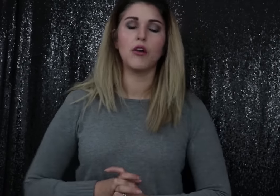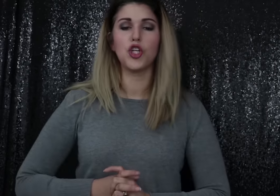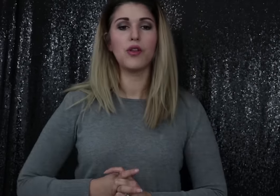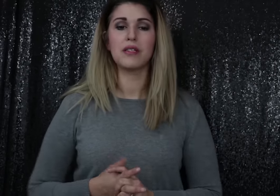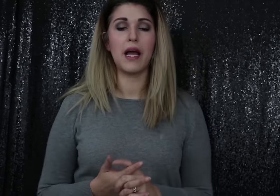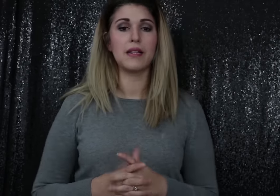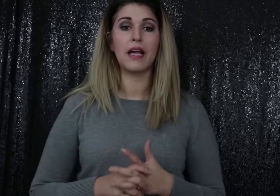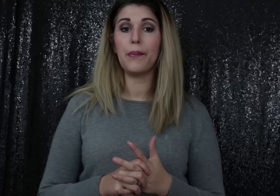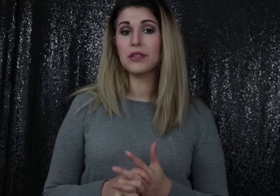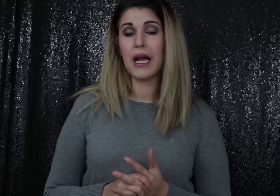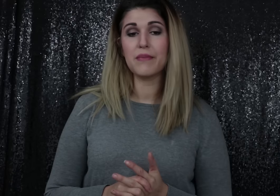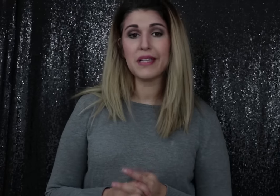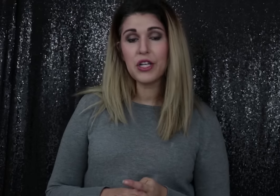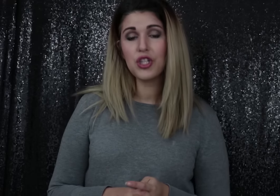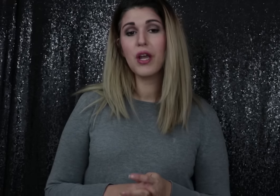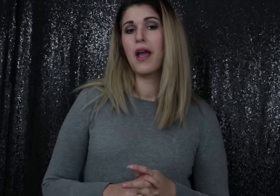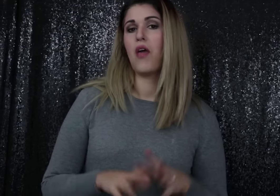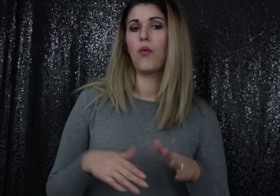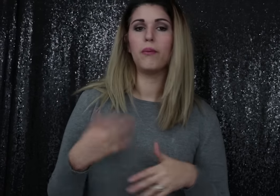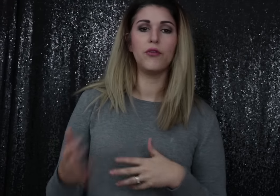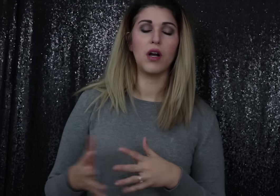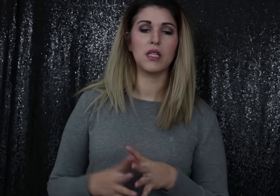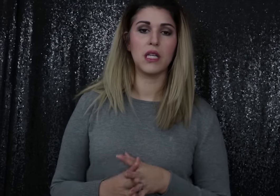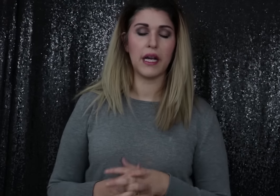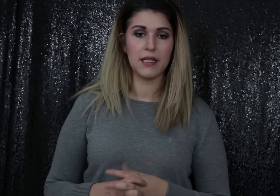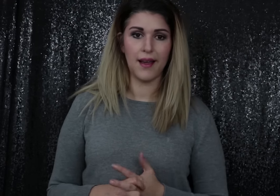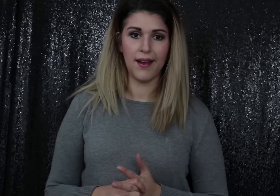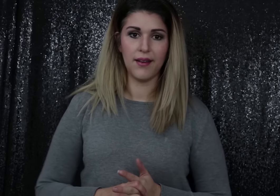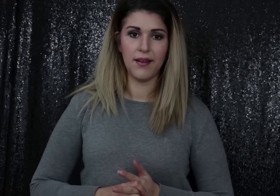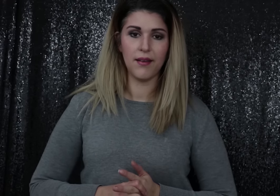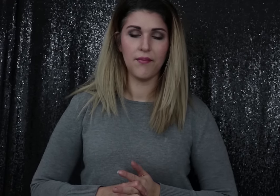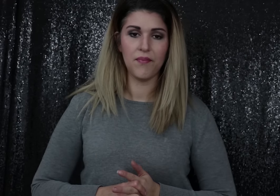I'll show you the same the couple times each and then we'll move onto the next sign.